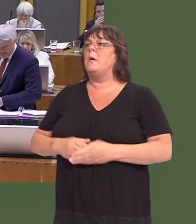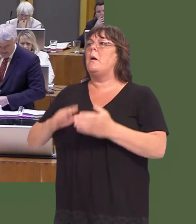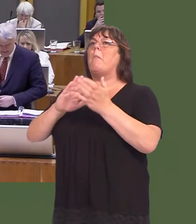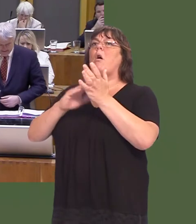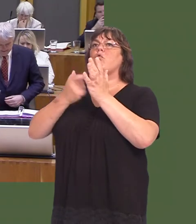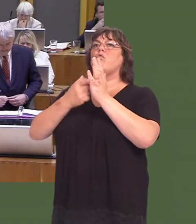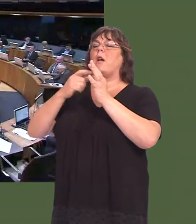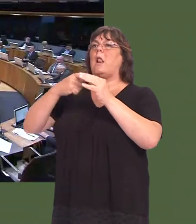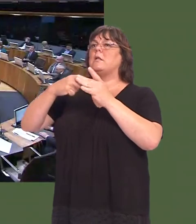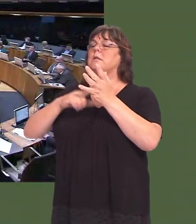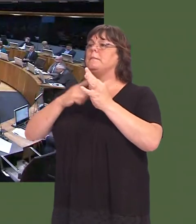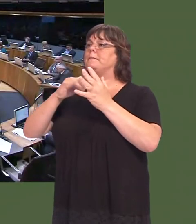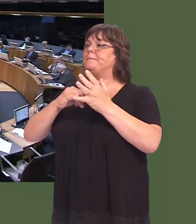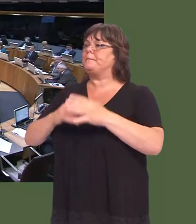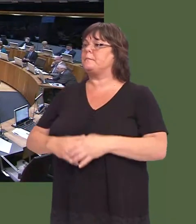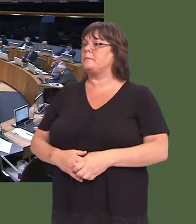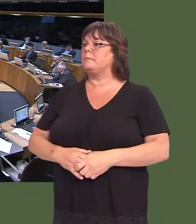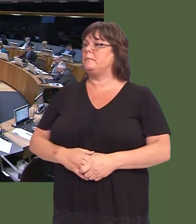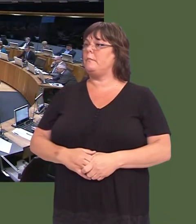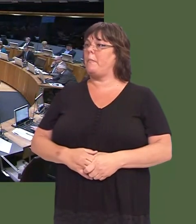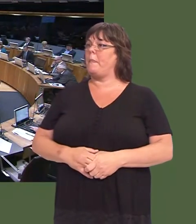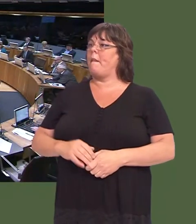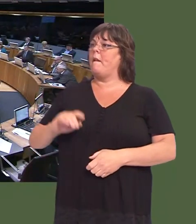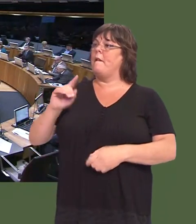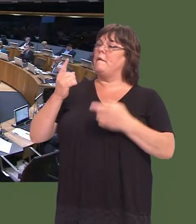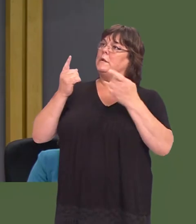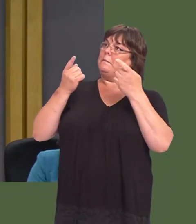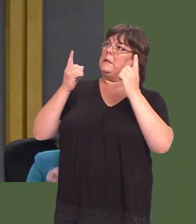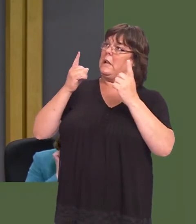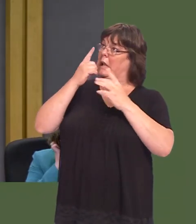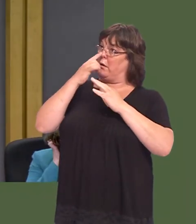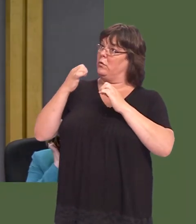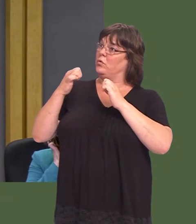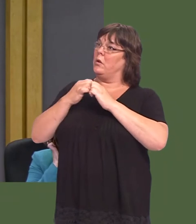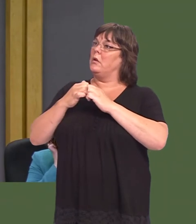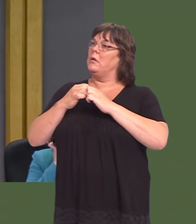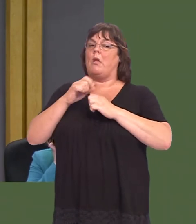Mark Reckless: Can the First Minister give an assurance that no school that has a successful